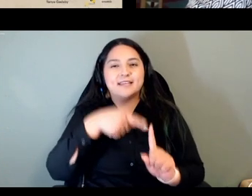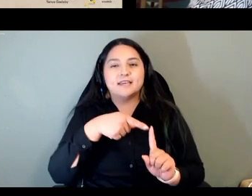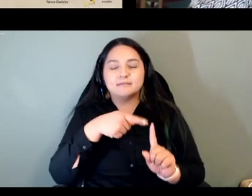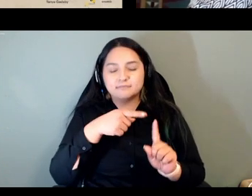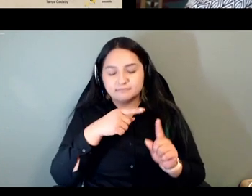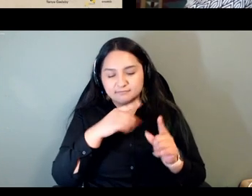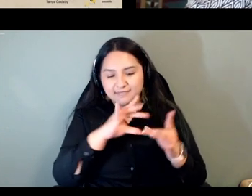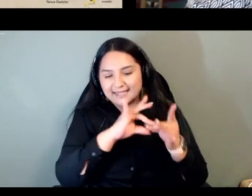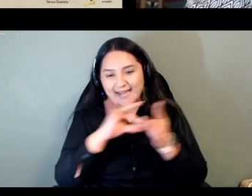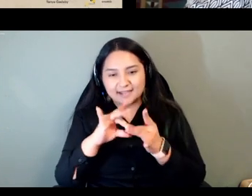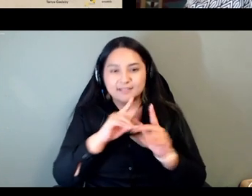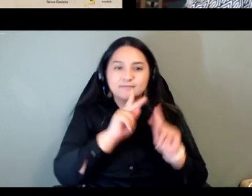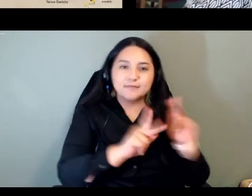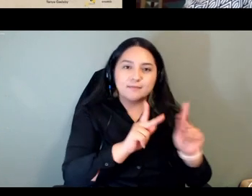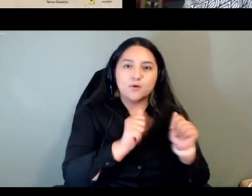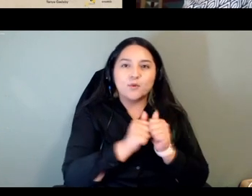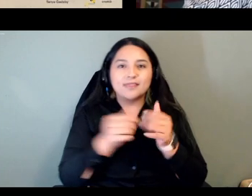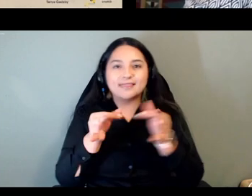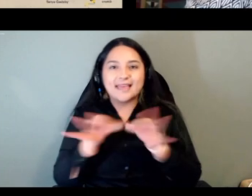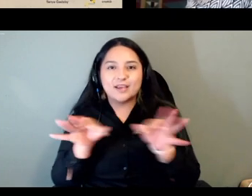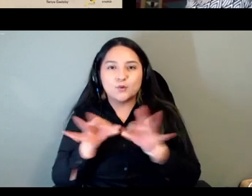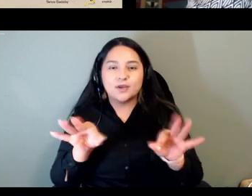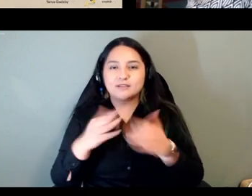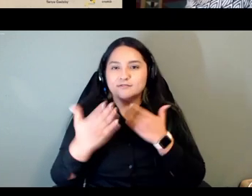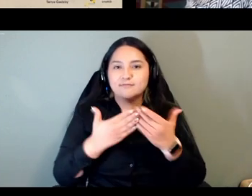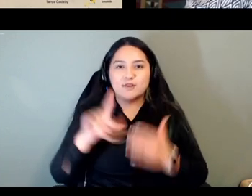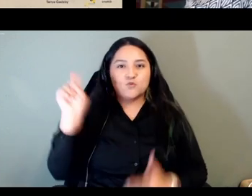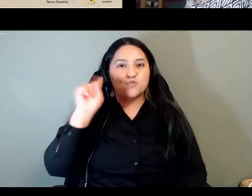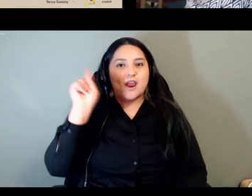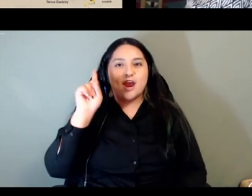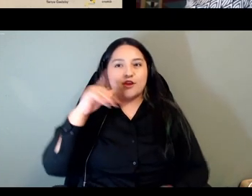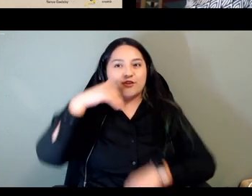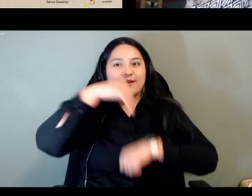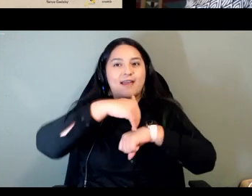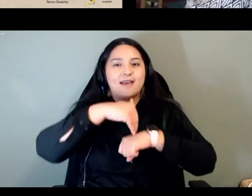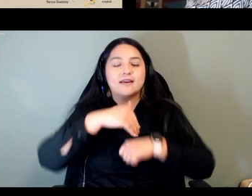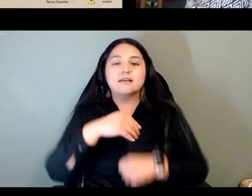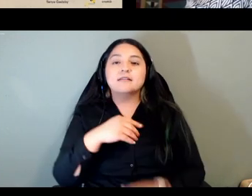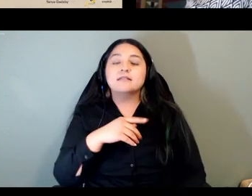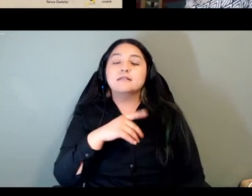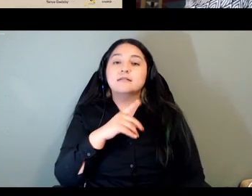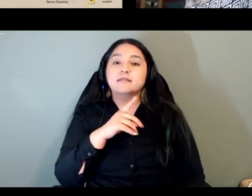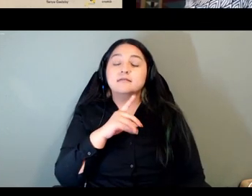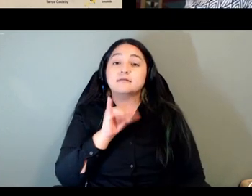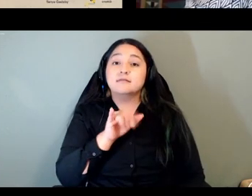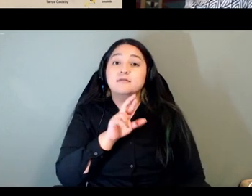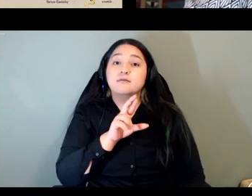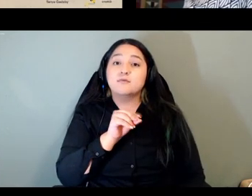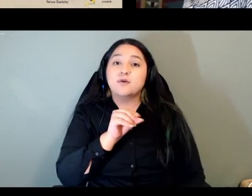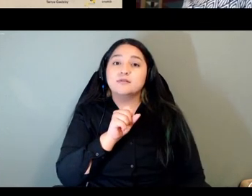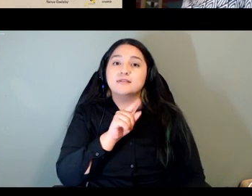language from wherever they are um and that the rosetta stone work is customized for chickasaw